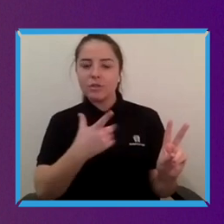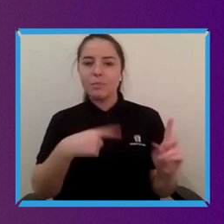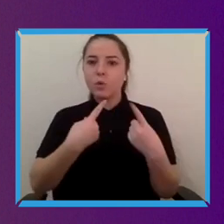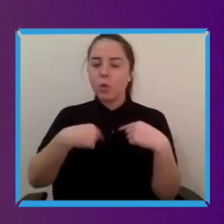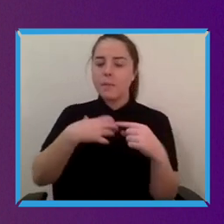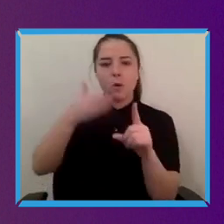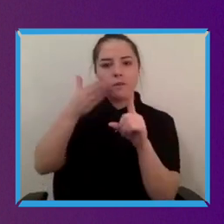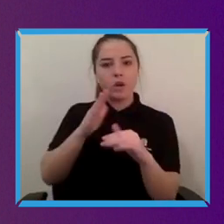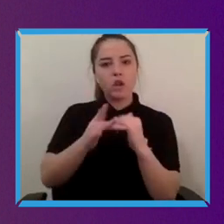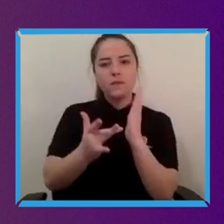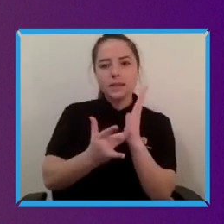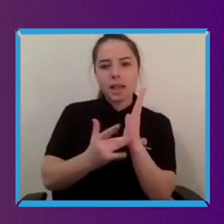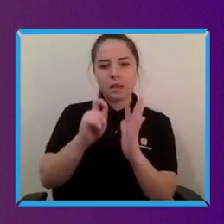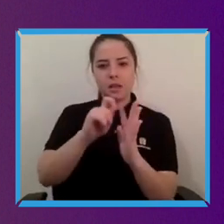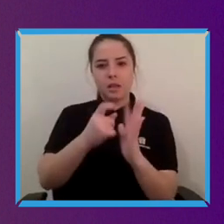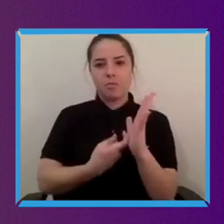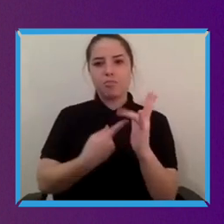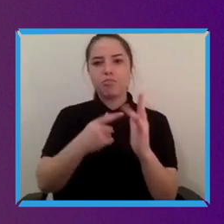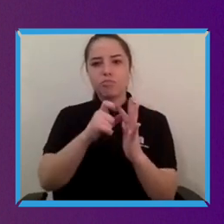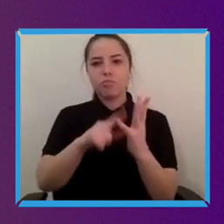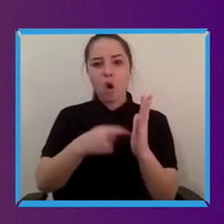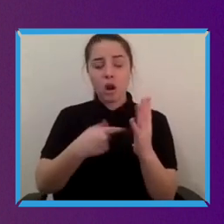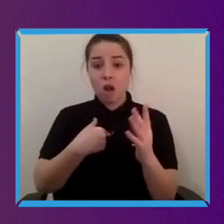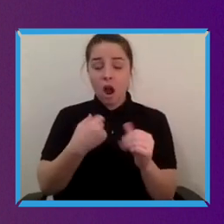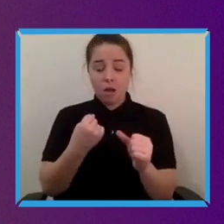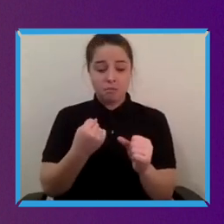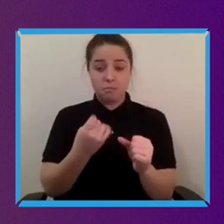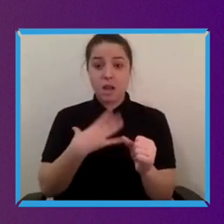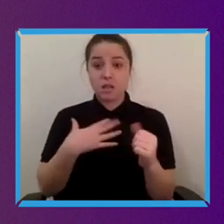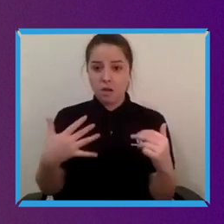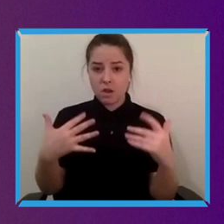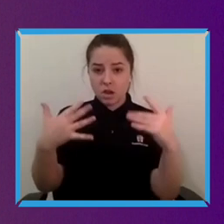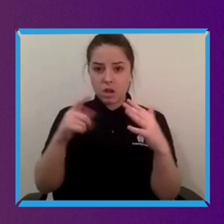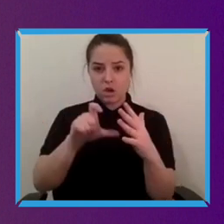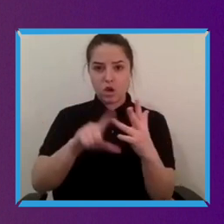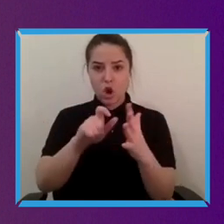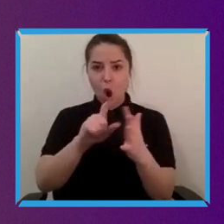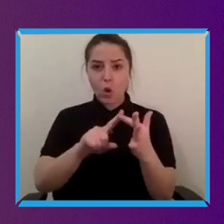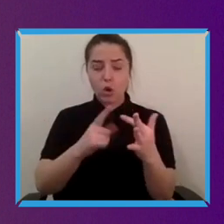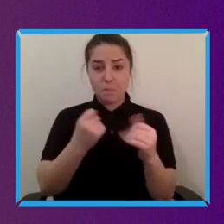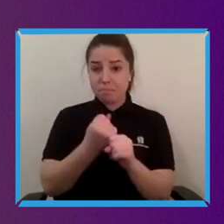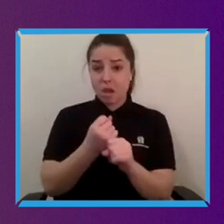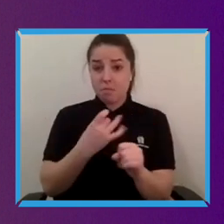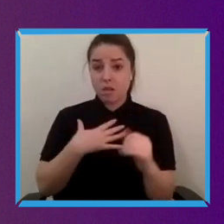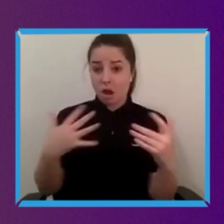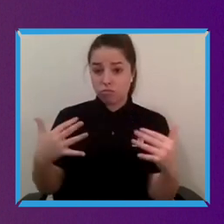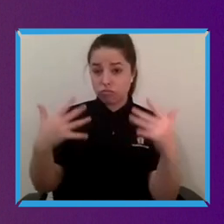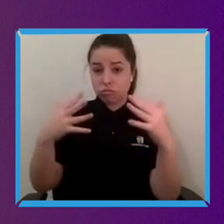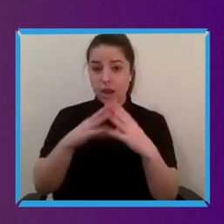I myself you know built most of the code base in the early days and you know advocacy is one thing but actually building